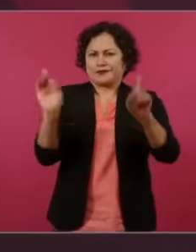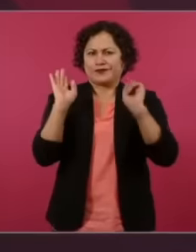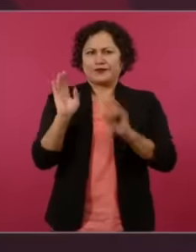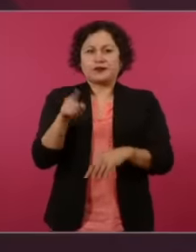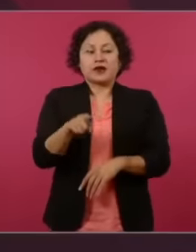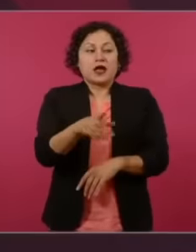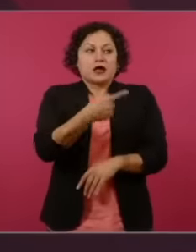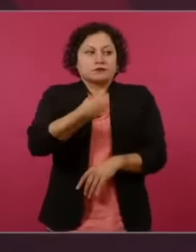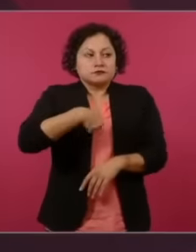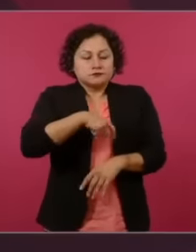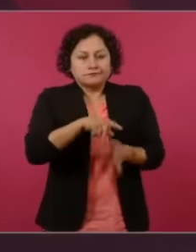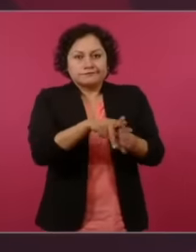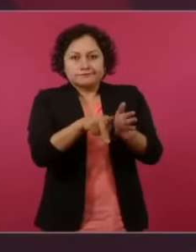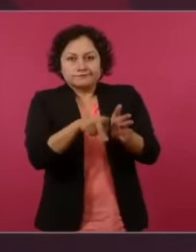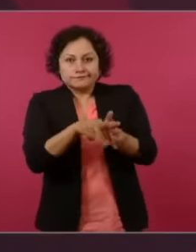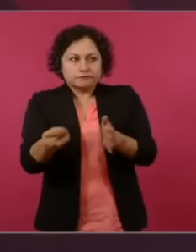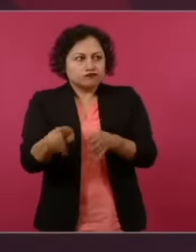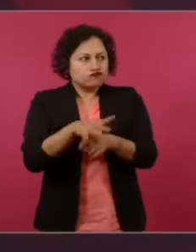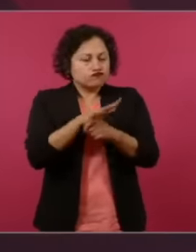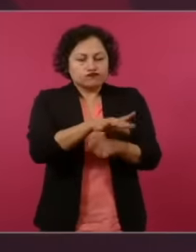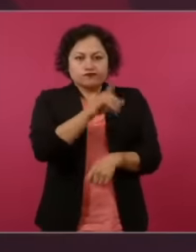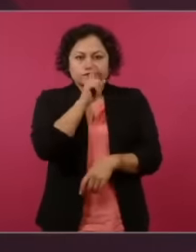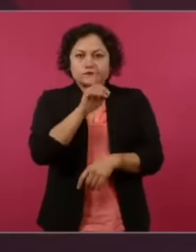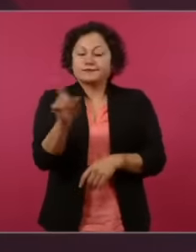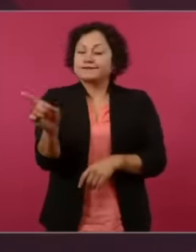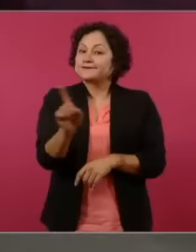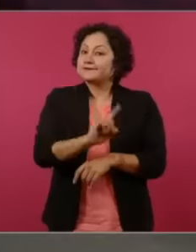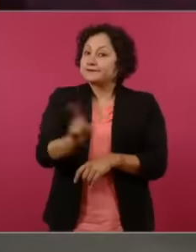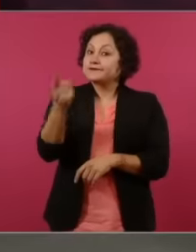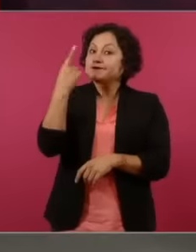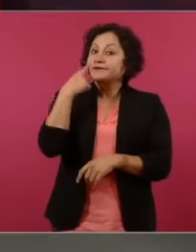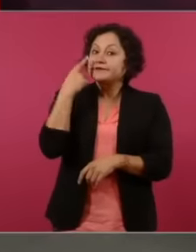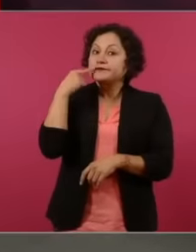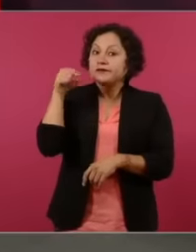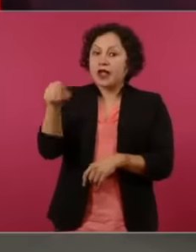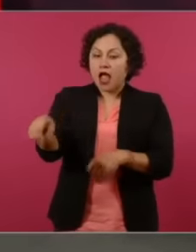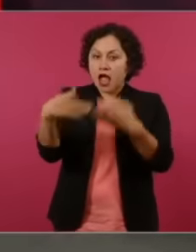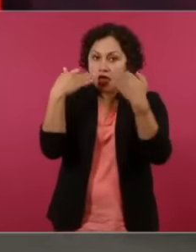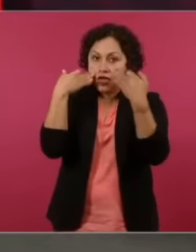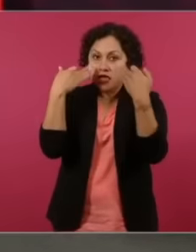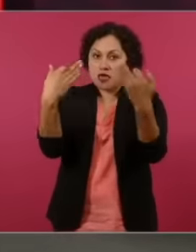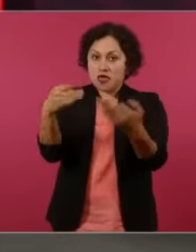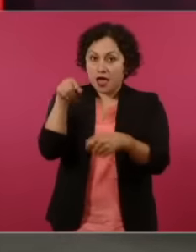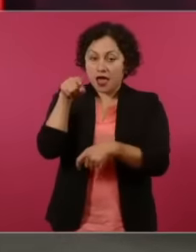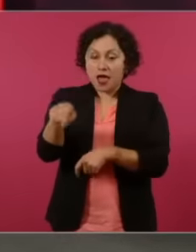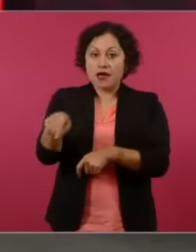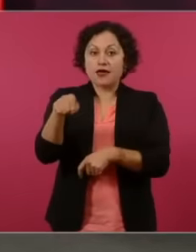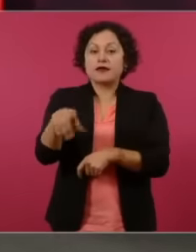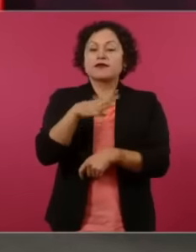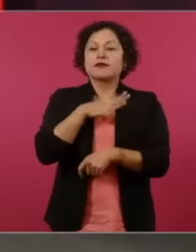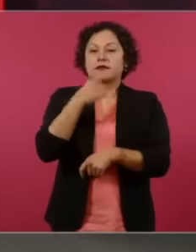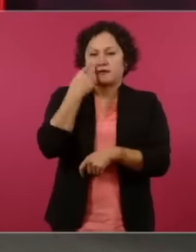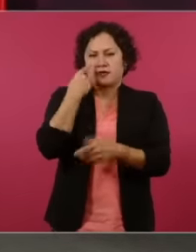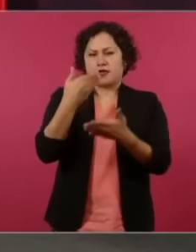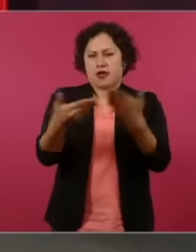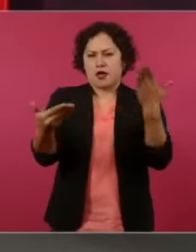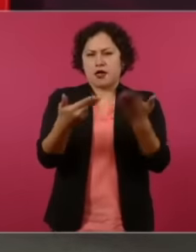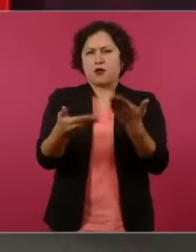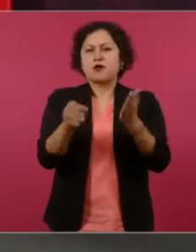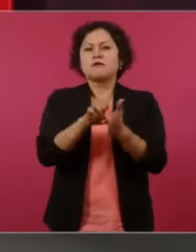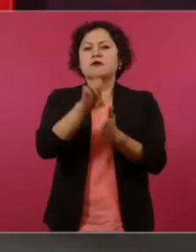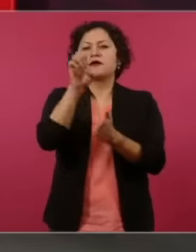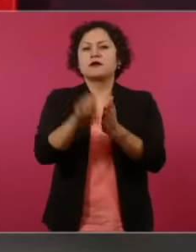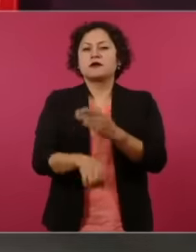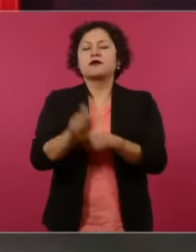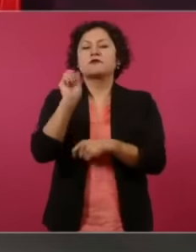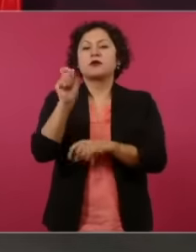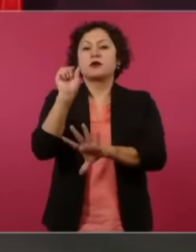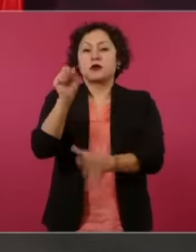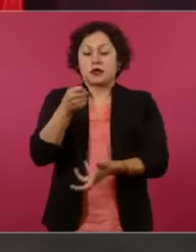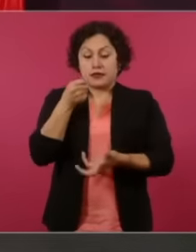to the reporters it is shown that those who were now, for example, financed the campaign